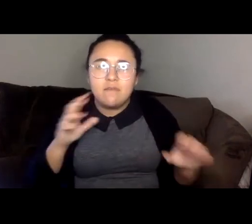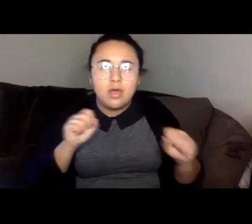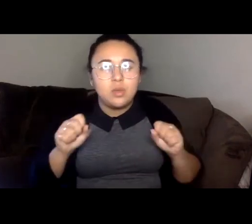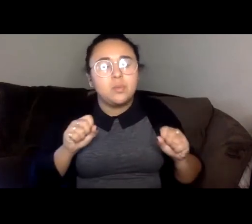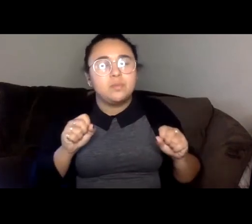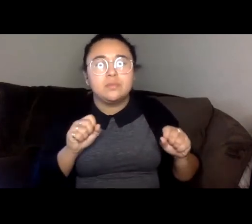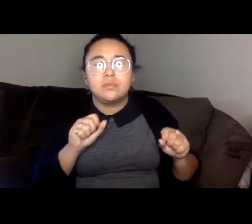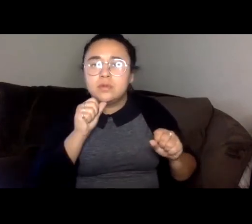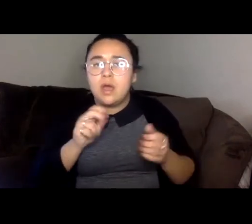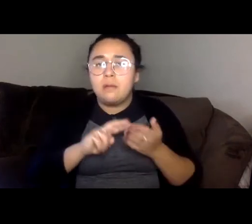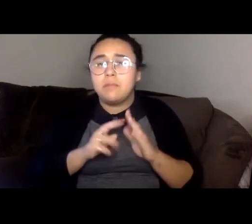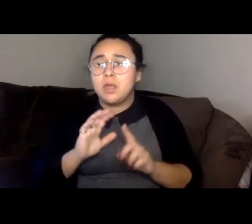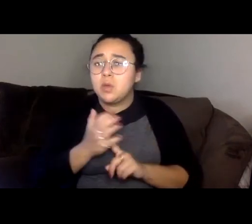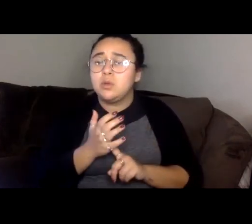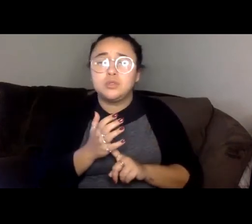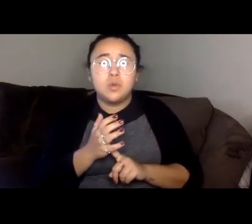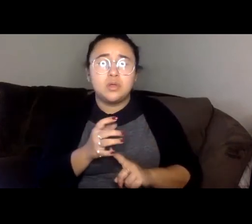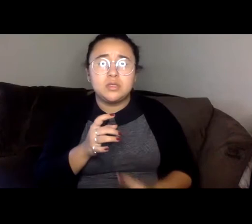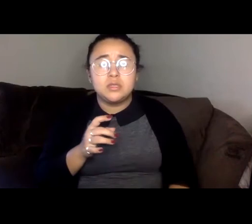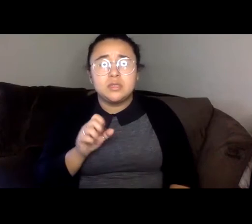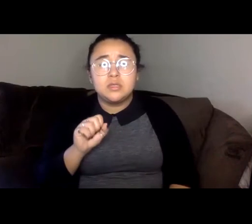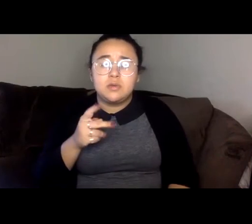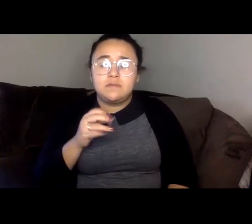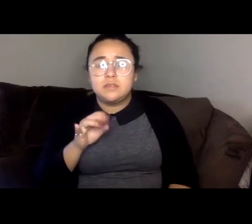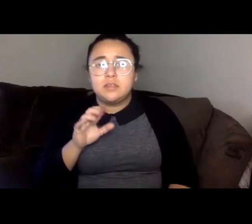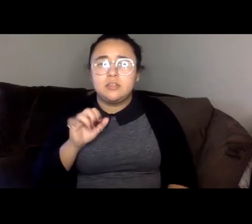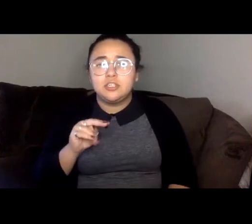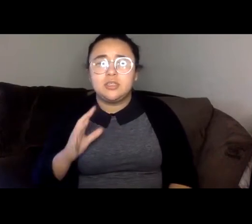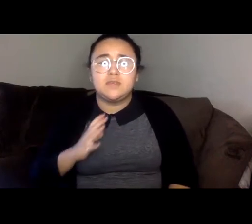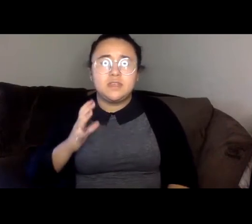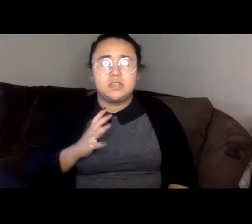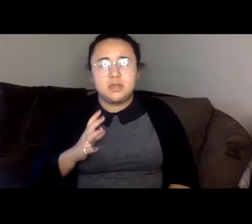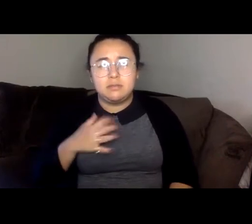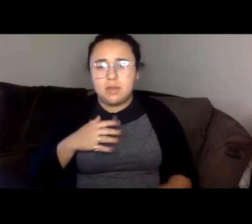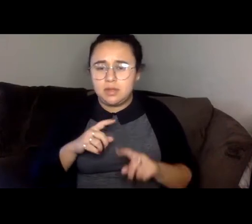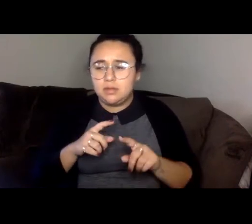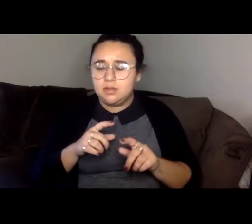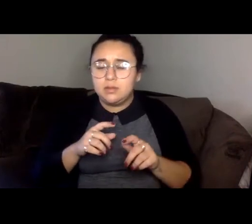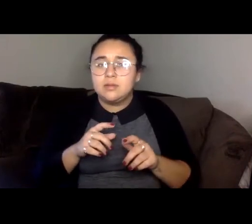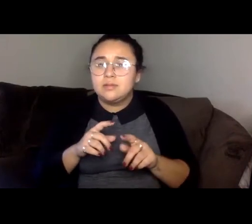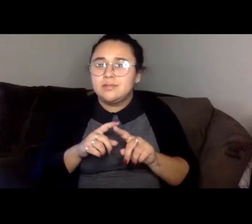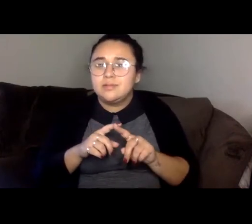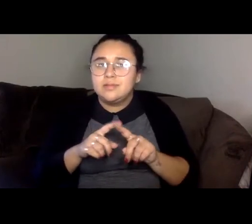But my distance from the kingdom does have me noticing how private we are.